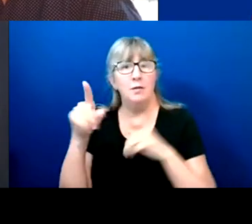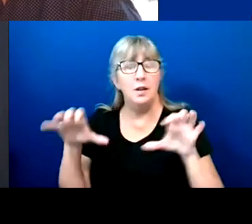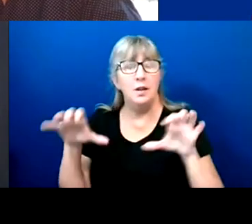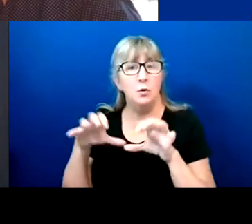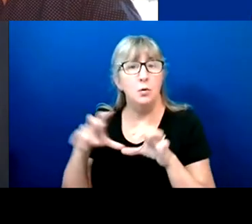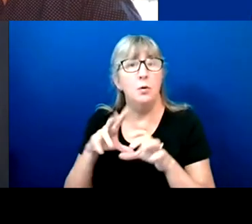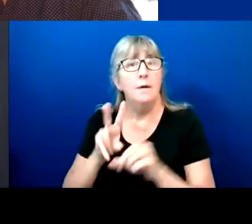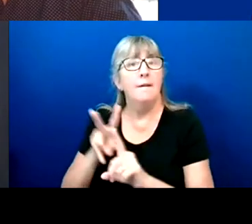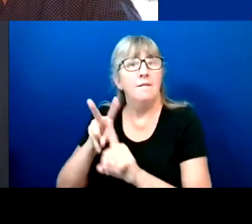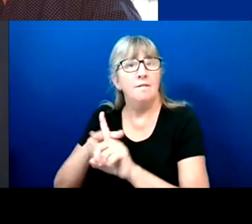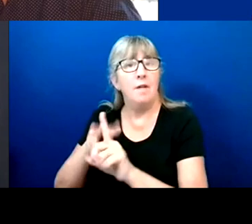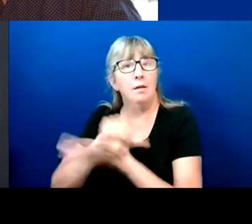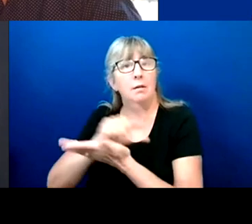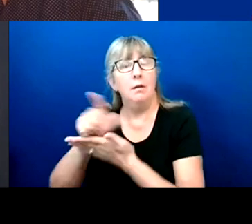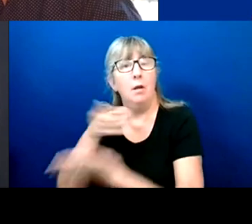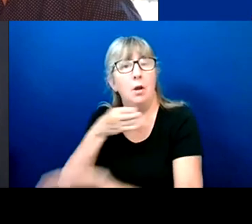file a lawsuit.